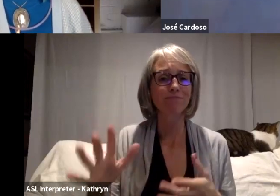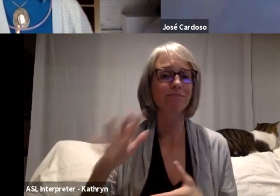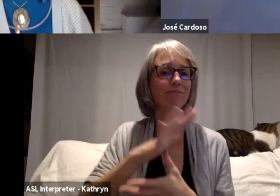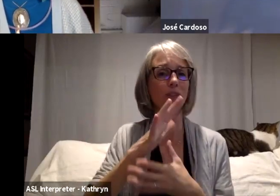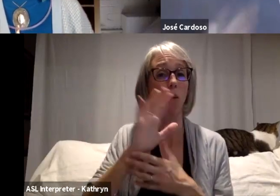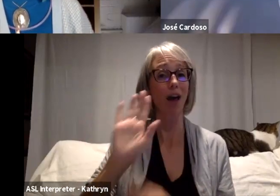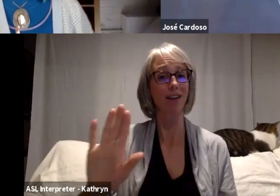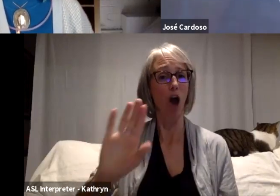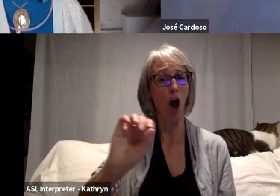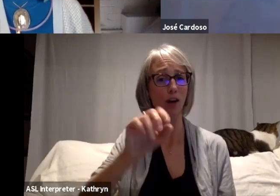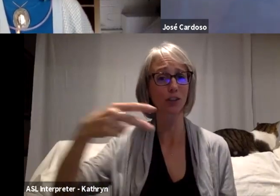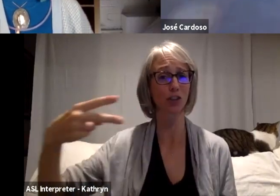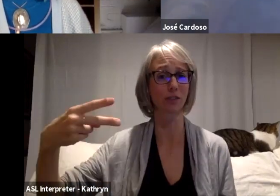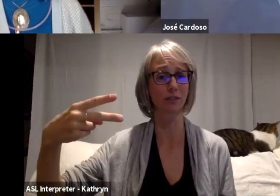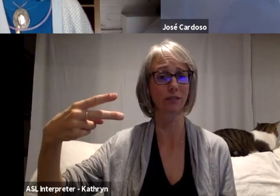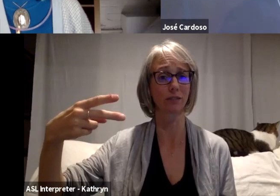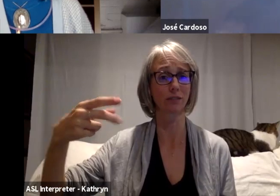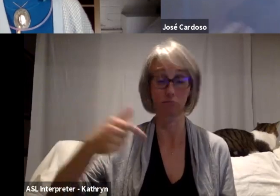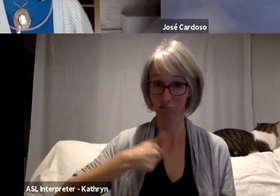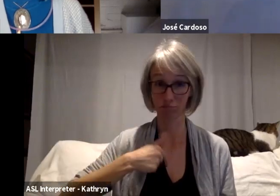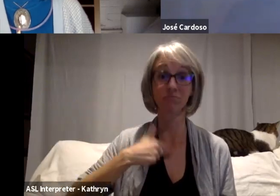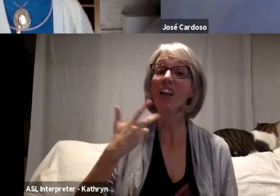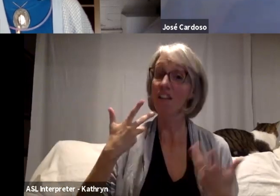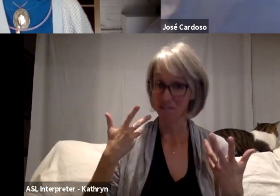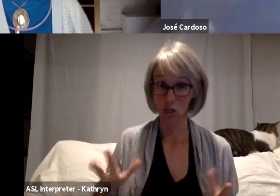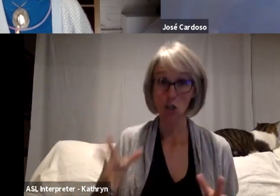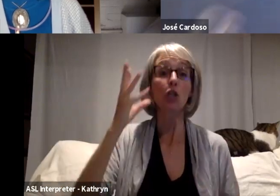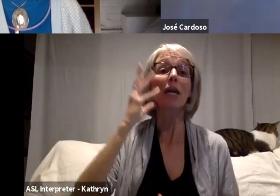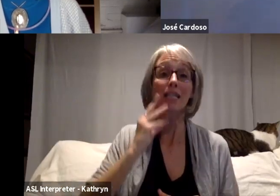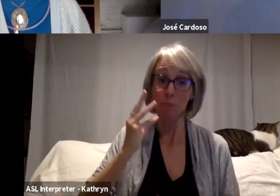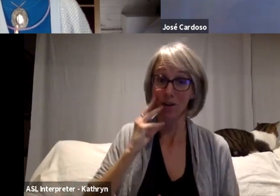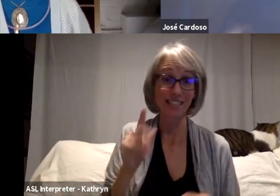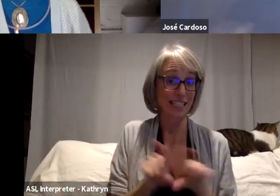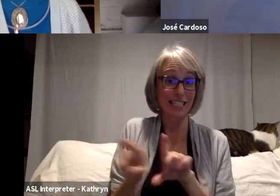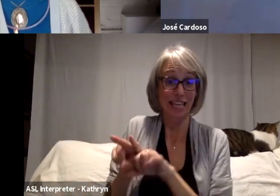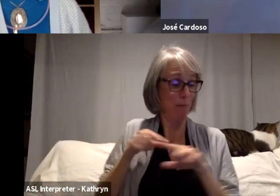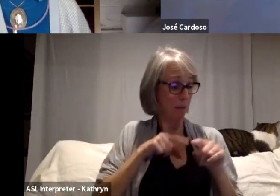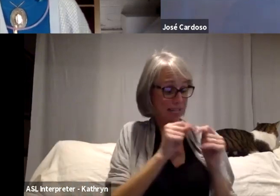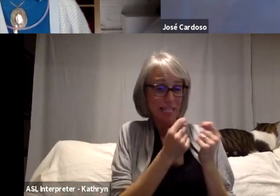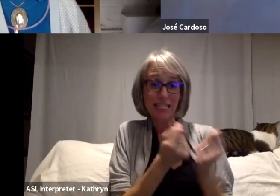I have been healed also with, and all my team, all our team, the team, we are from the city. We live in the city.